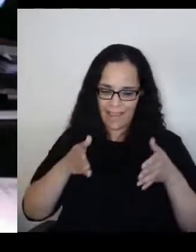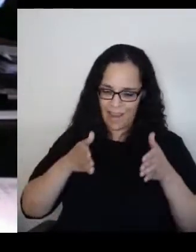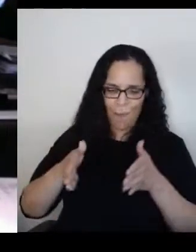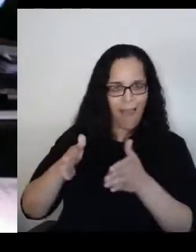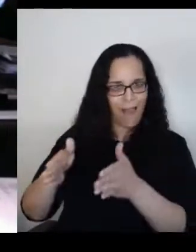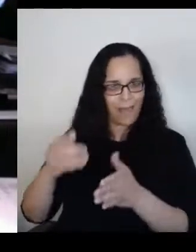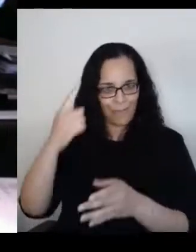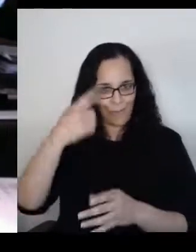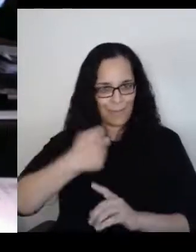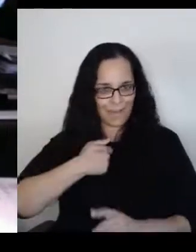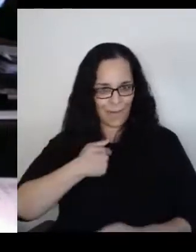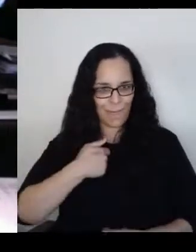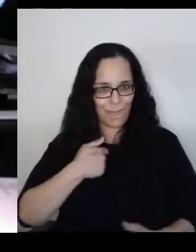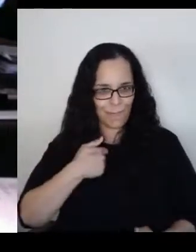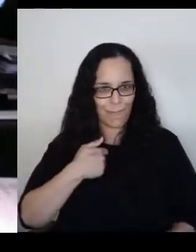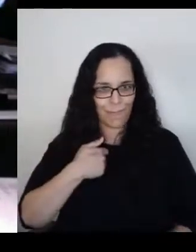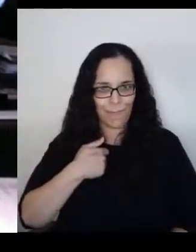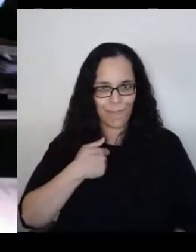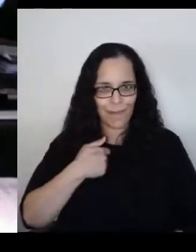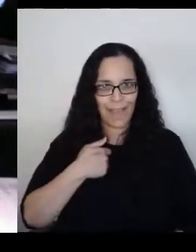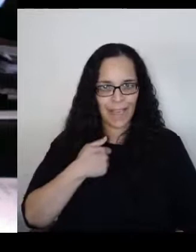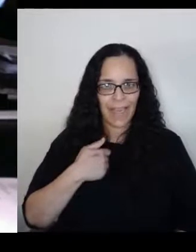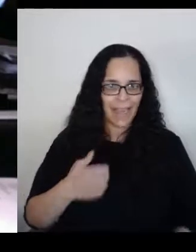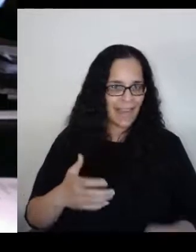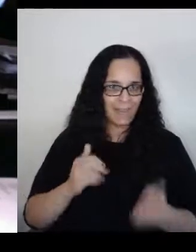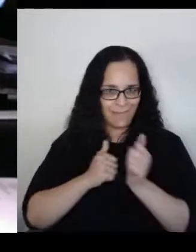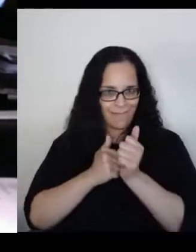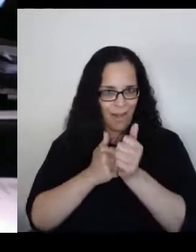And to follow it. And to be diligent.